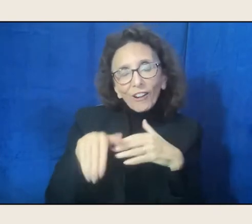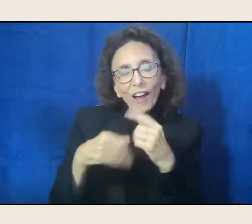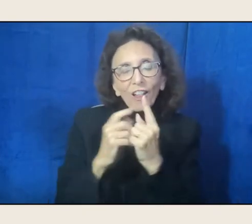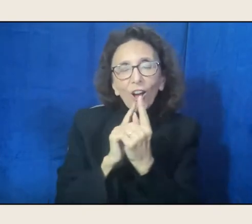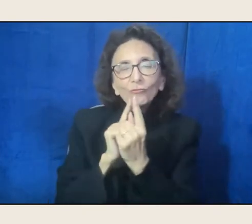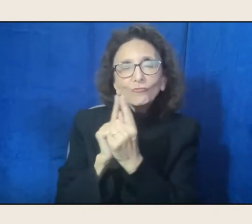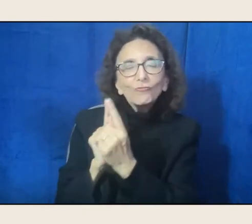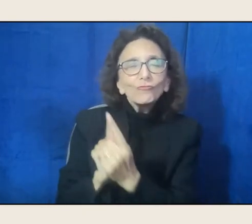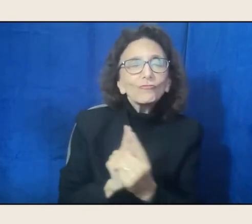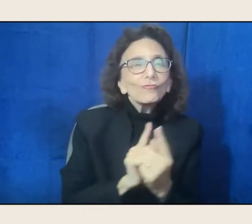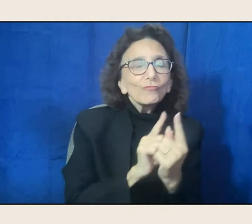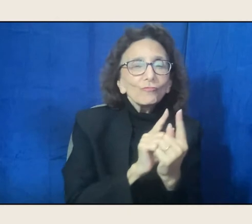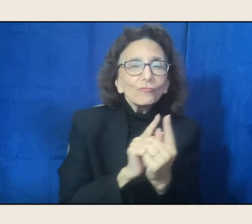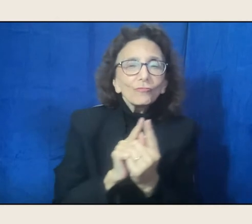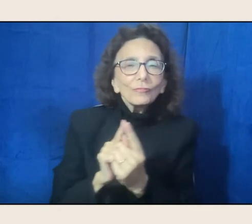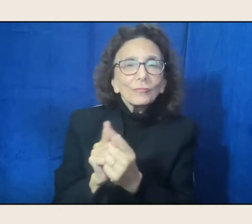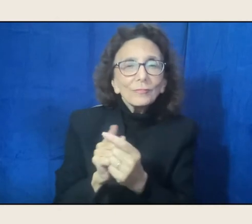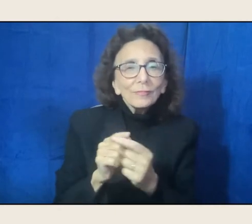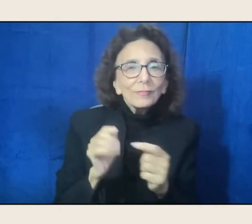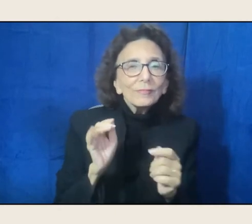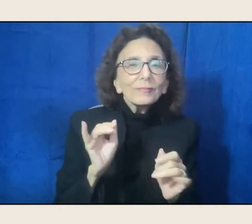Yeah, yeah, yeah